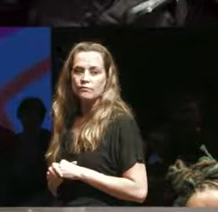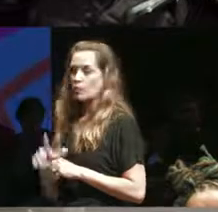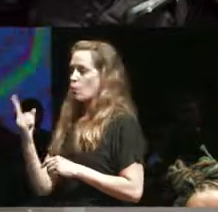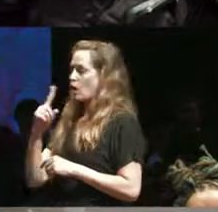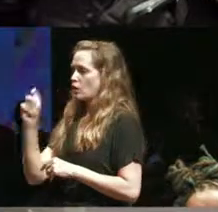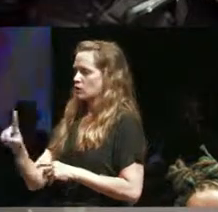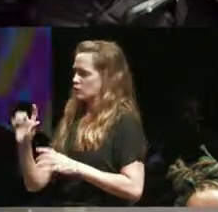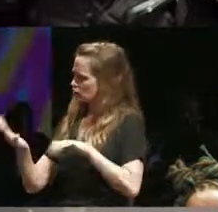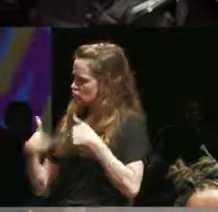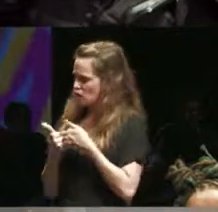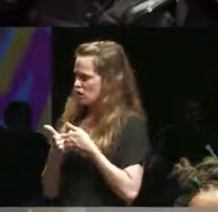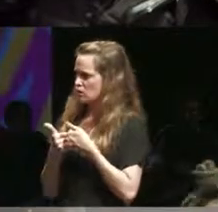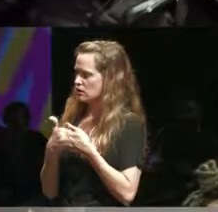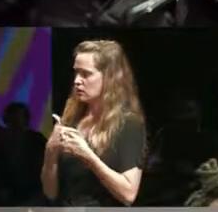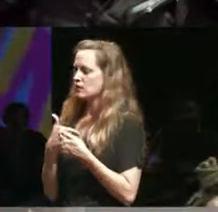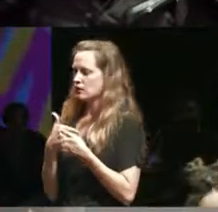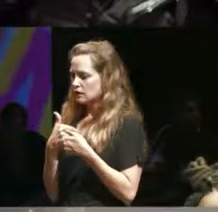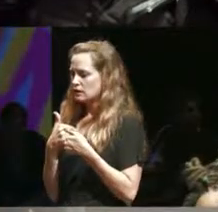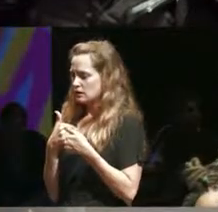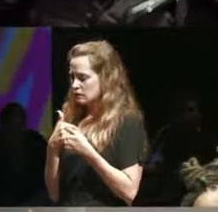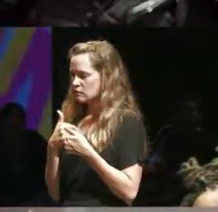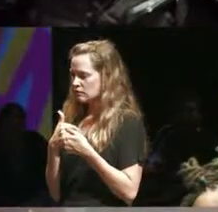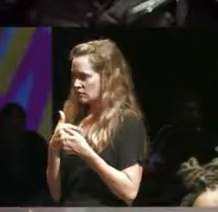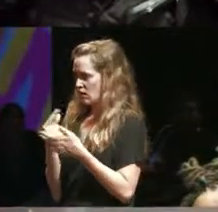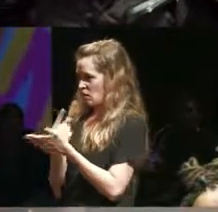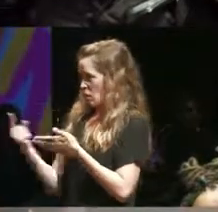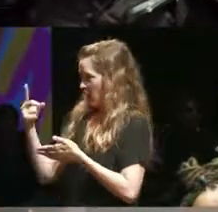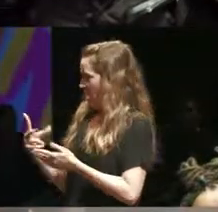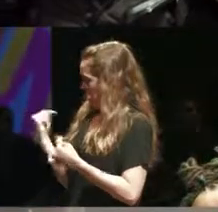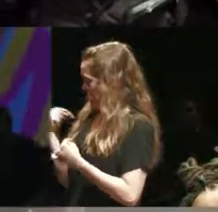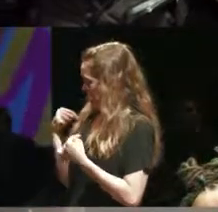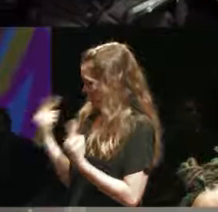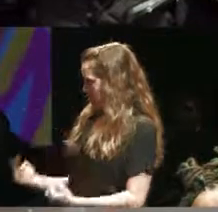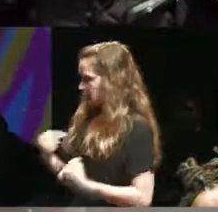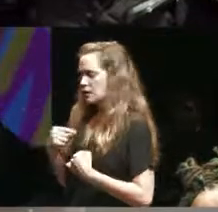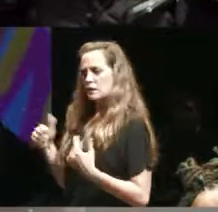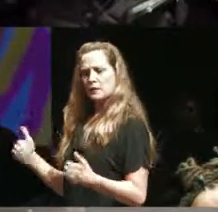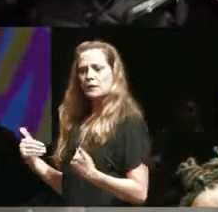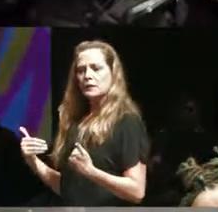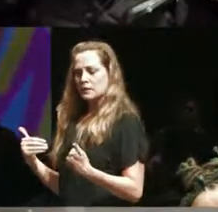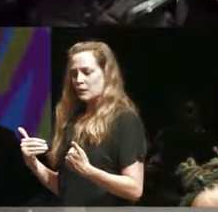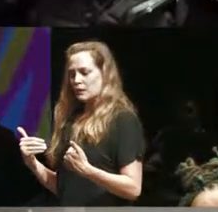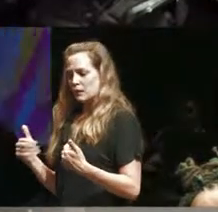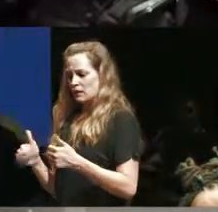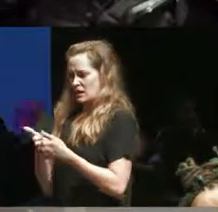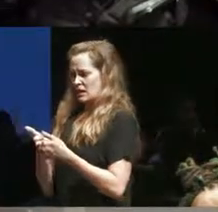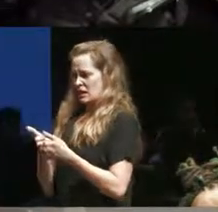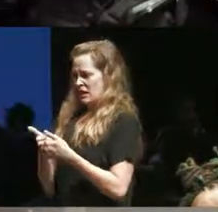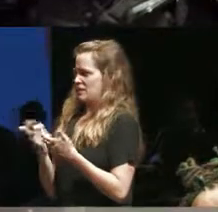this process of the the past we can have is understanding categories and how how